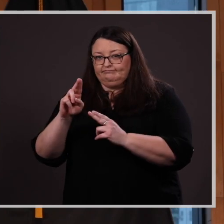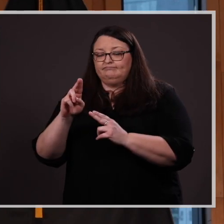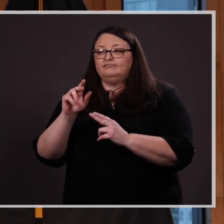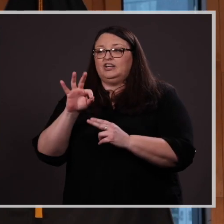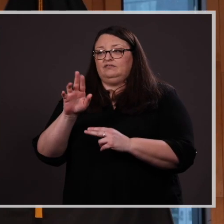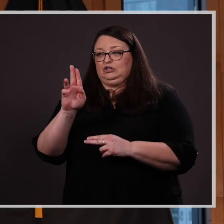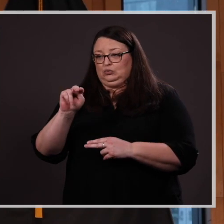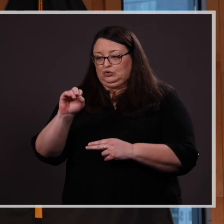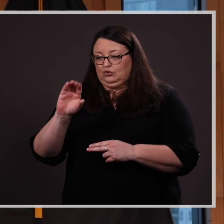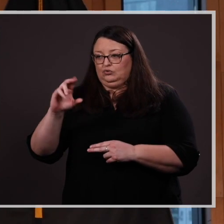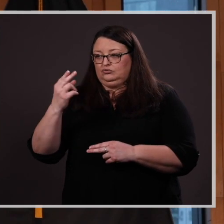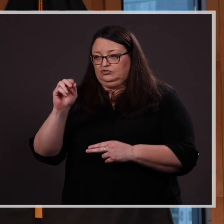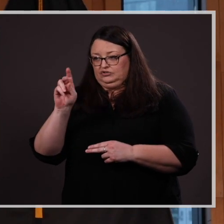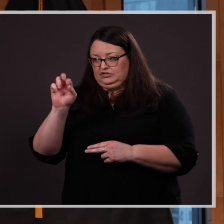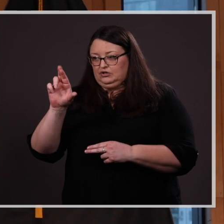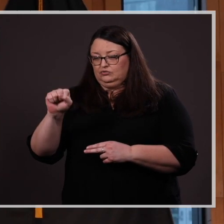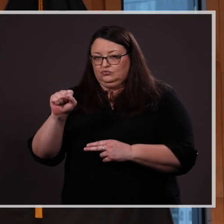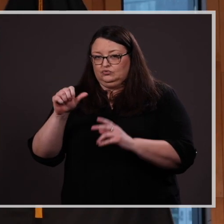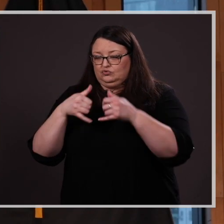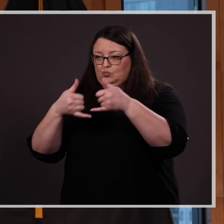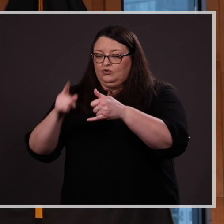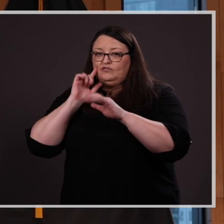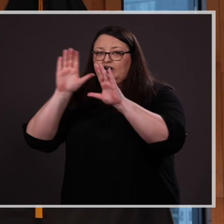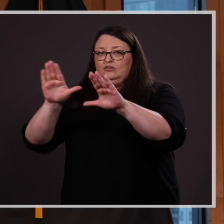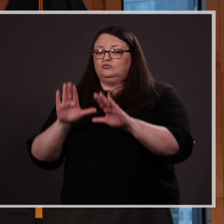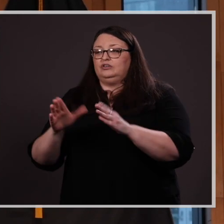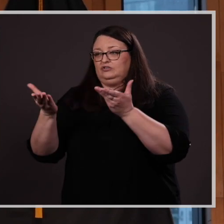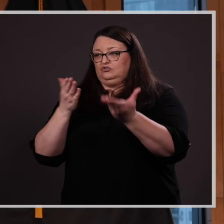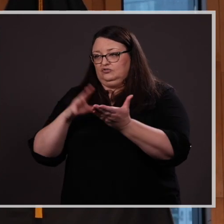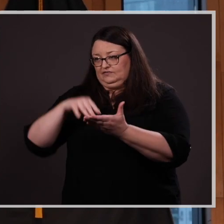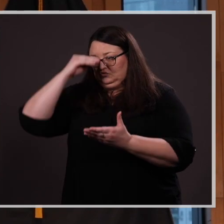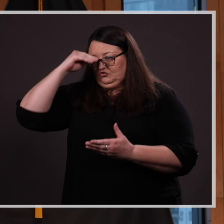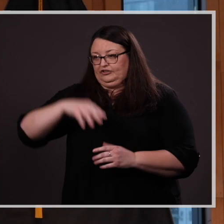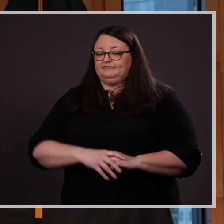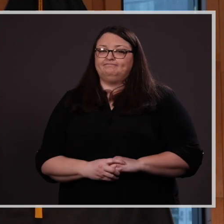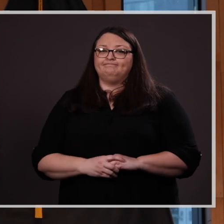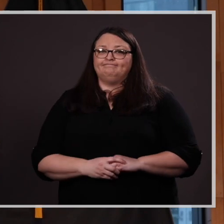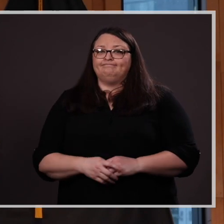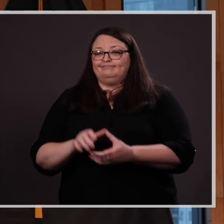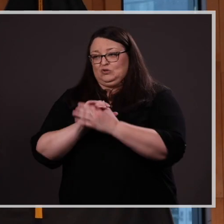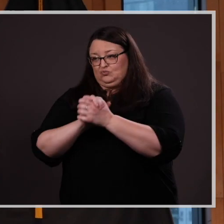of UNO Chancellor’s Award for Outstanding Service Learning.